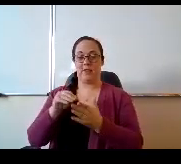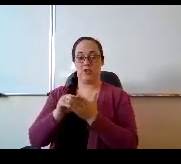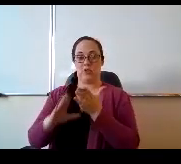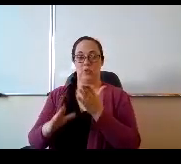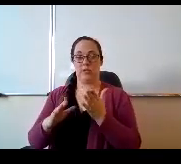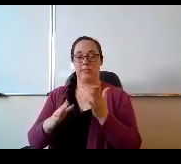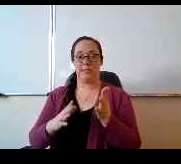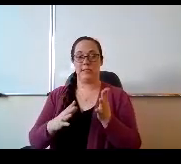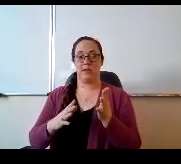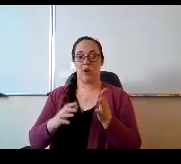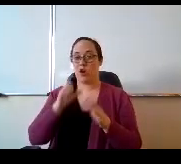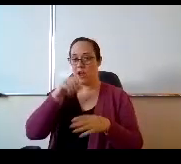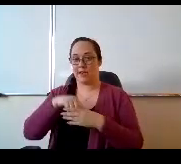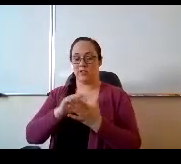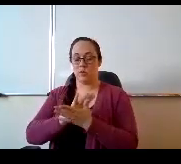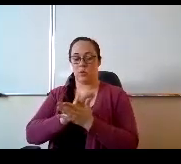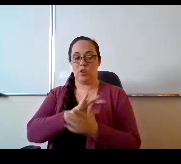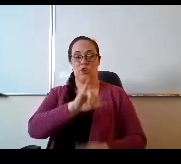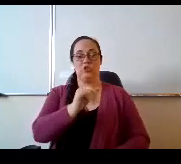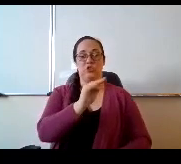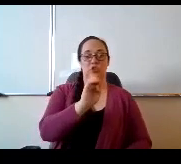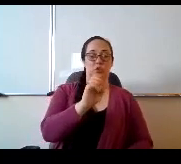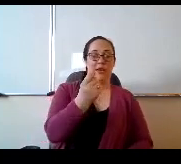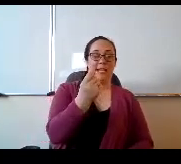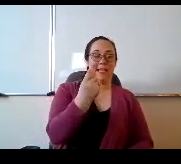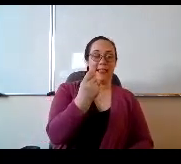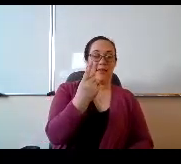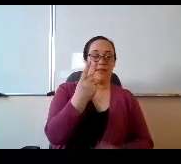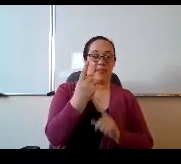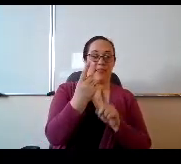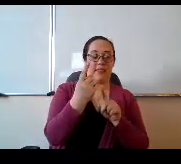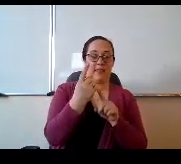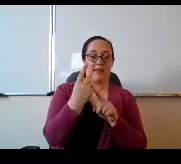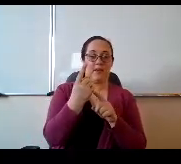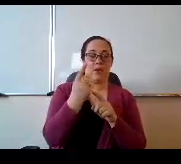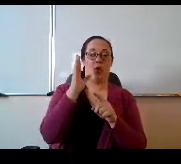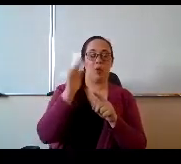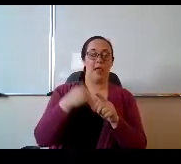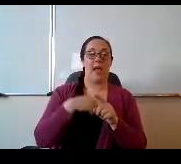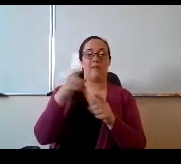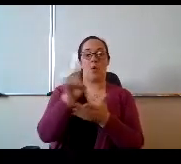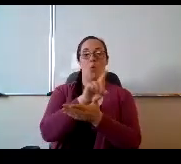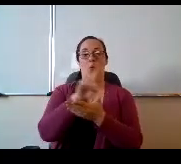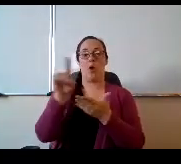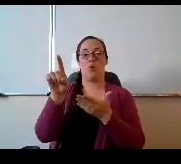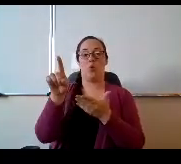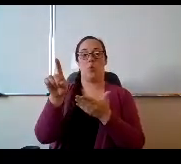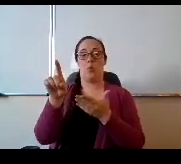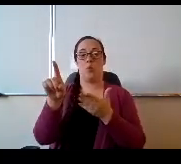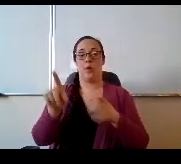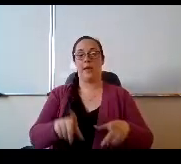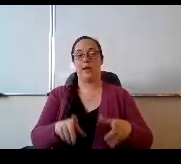out that will run through June 11th. There will be a one week carryover between our programs and Mr.